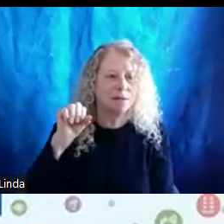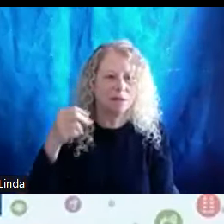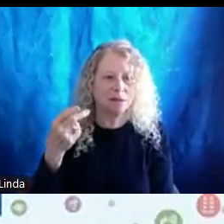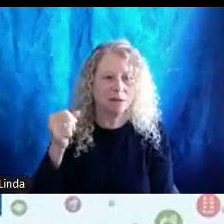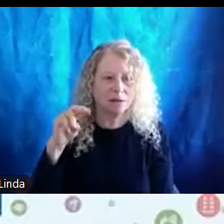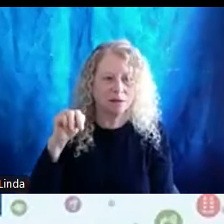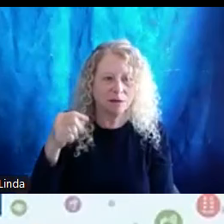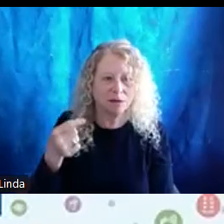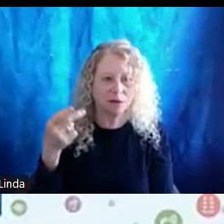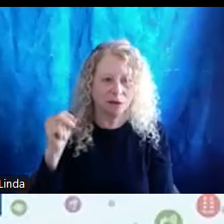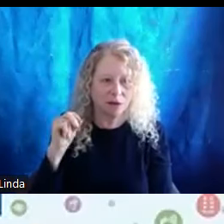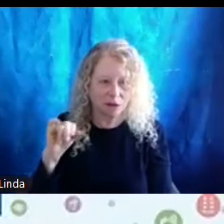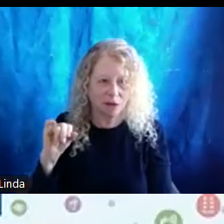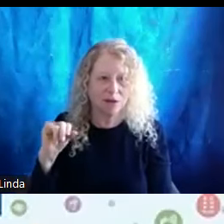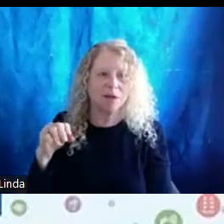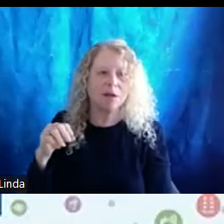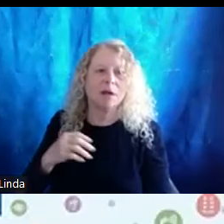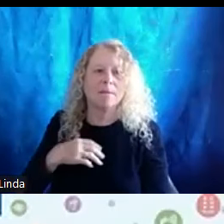Let's see what else on. My background is also the